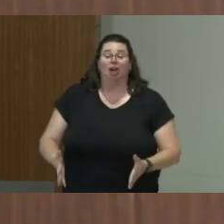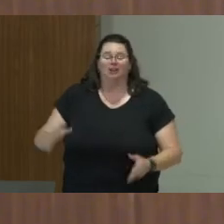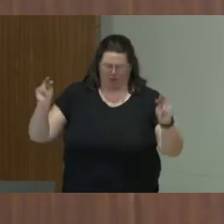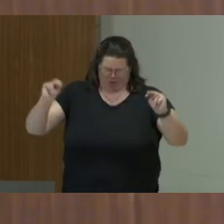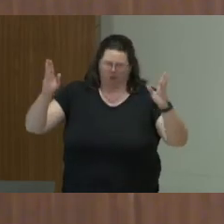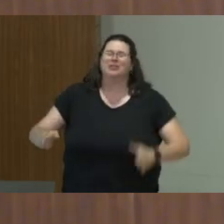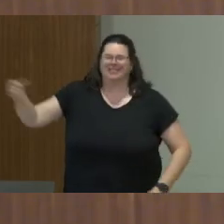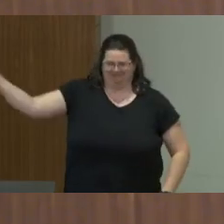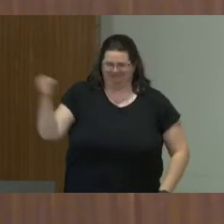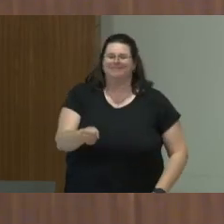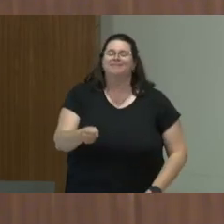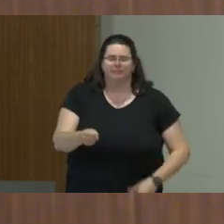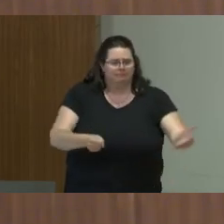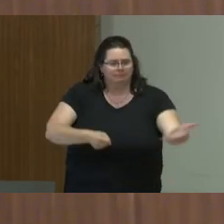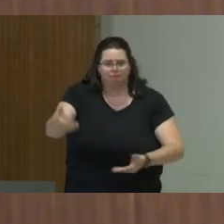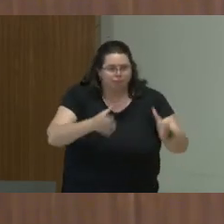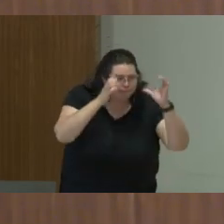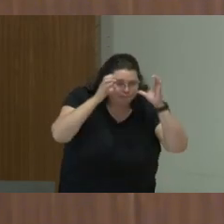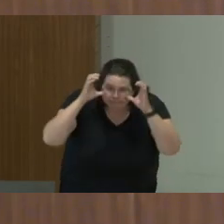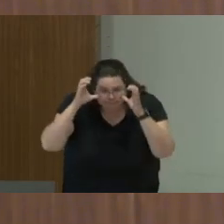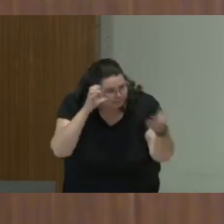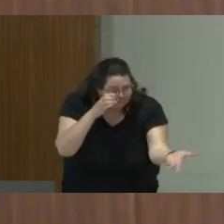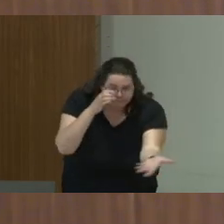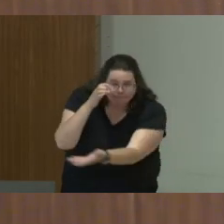So if you are looking for a plan, then hire a court jester.